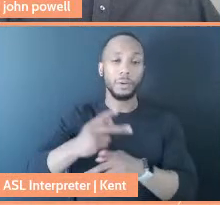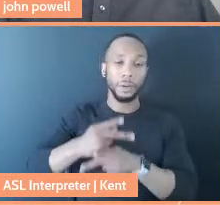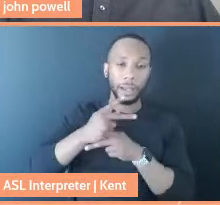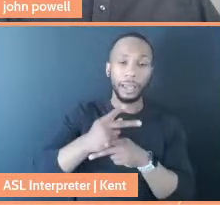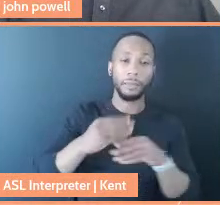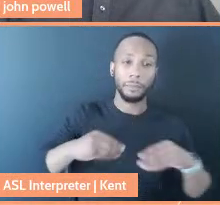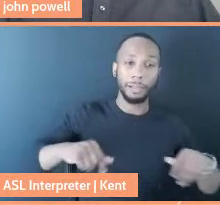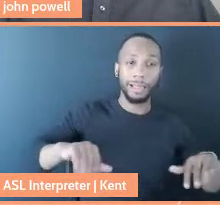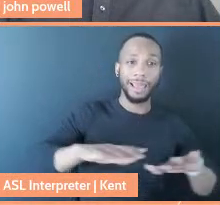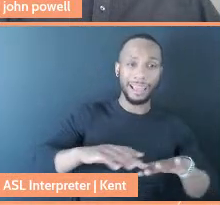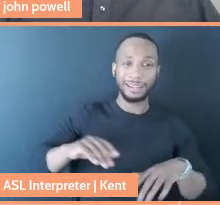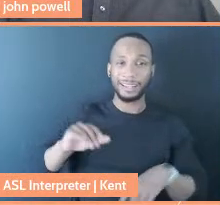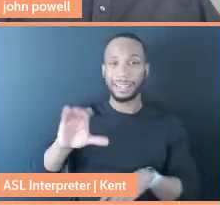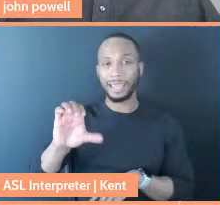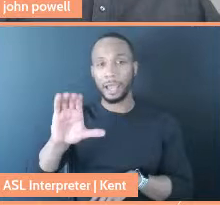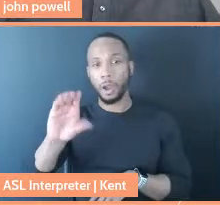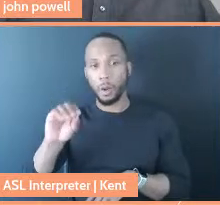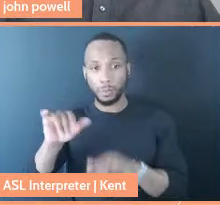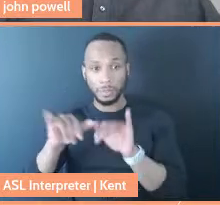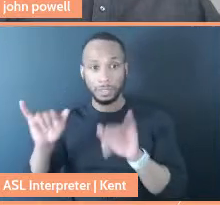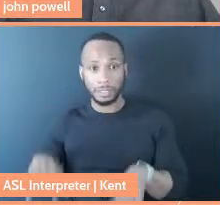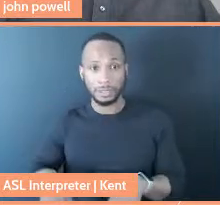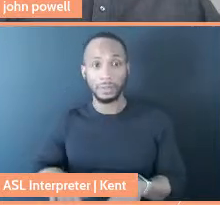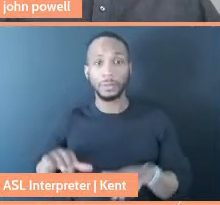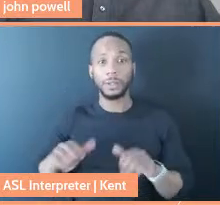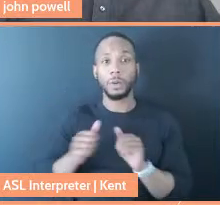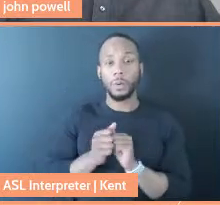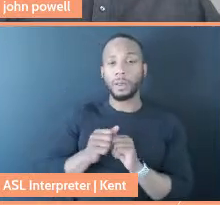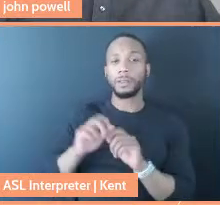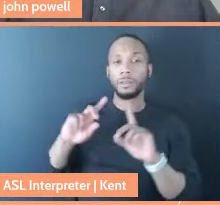This is an interview we did with the Karuk Department of Natural Resources